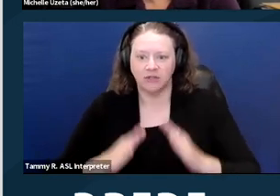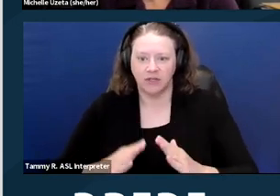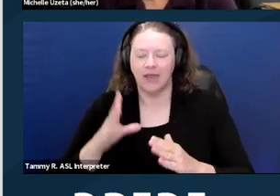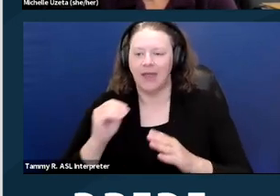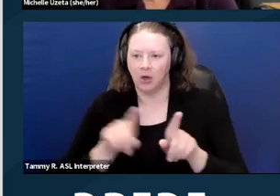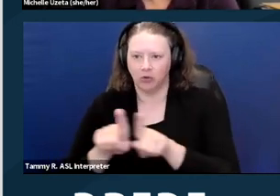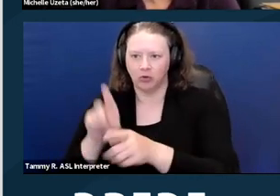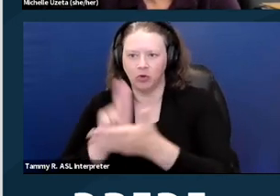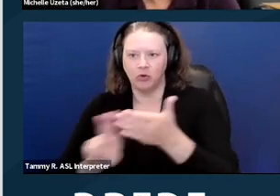Next slide please.